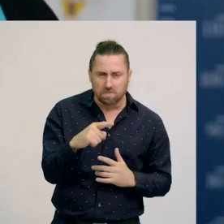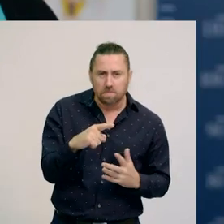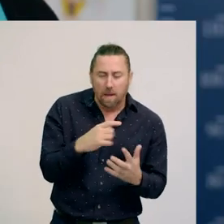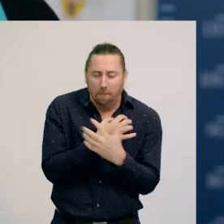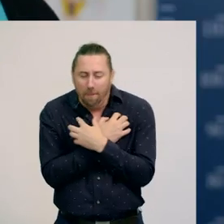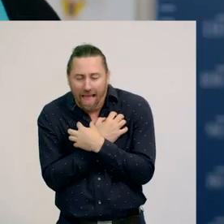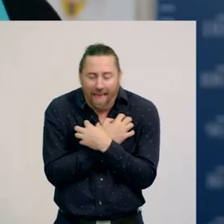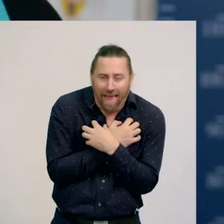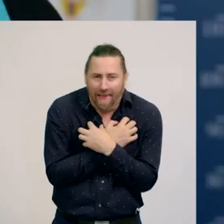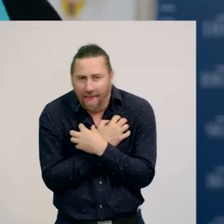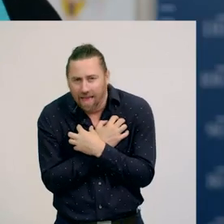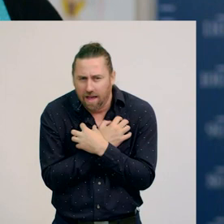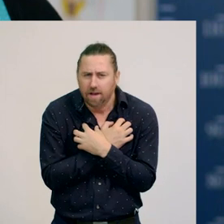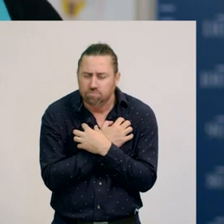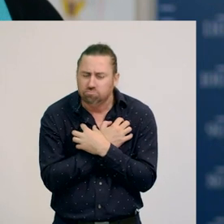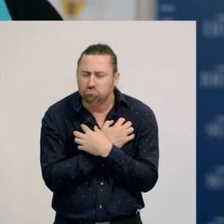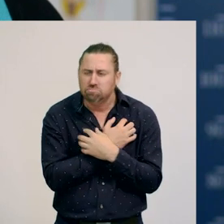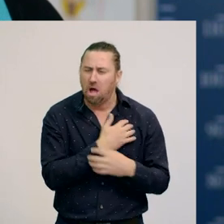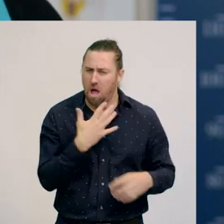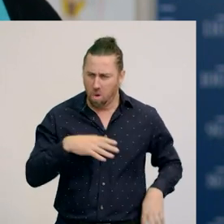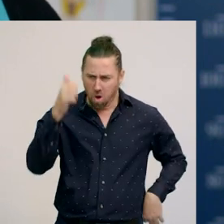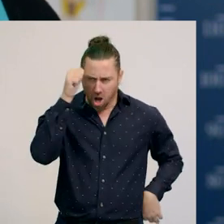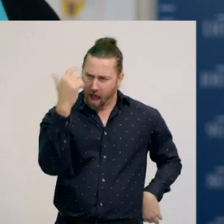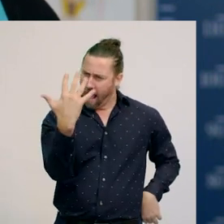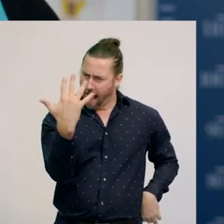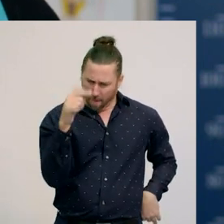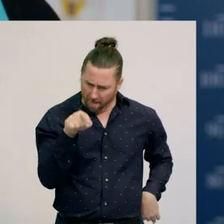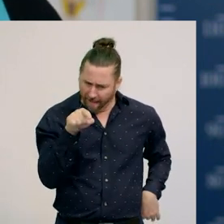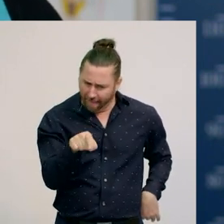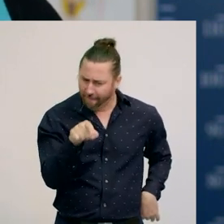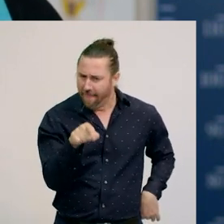Kristen, I want to know how many teddy bears I have collected.